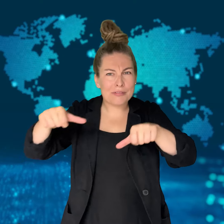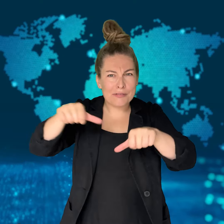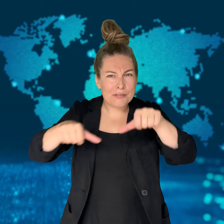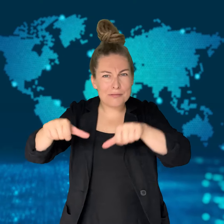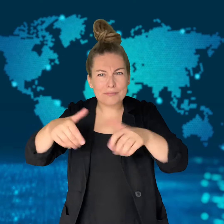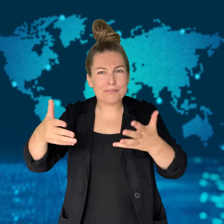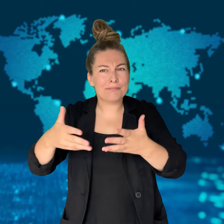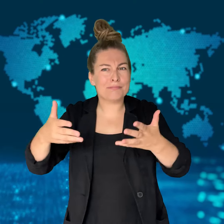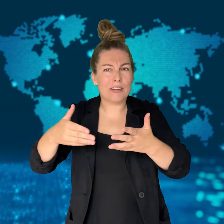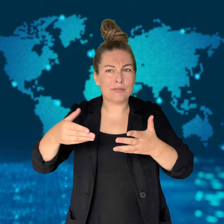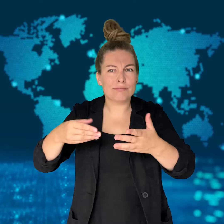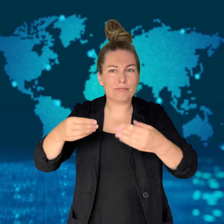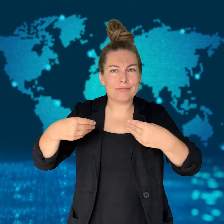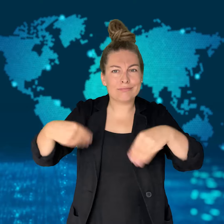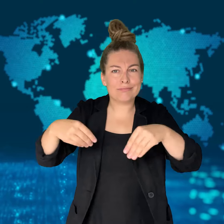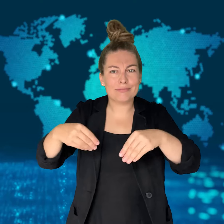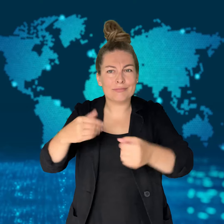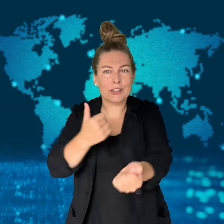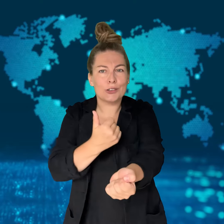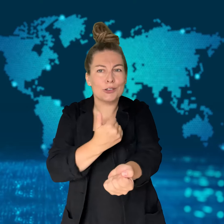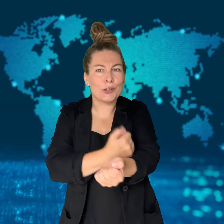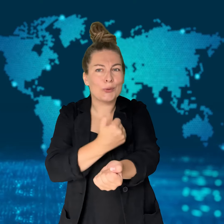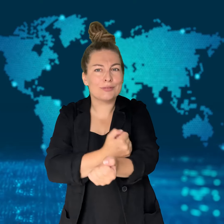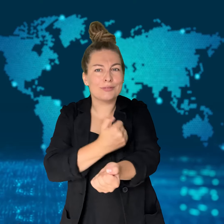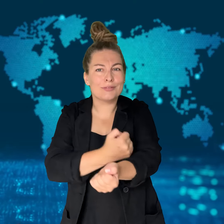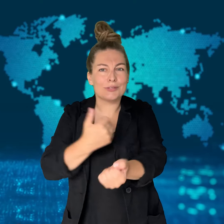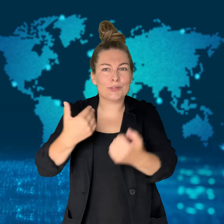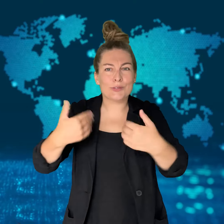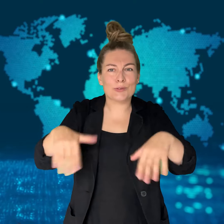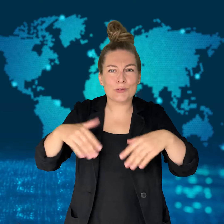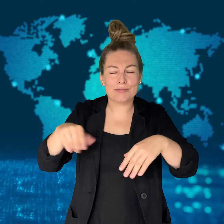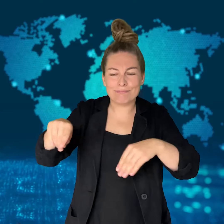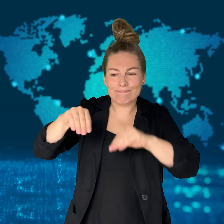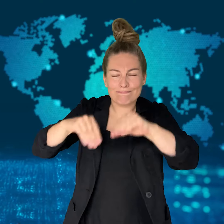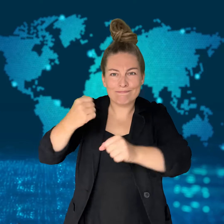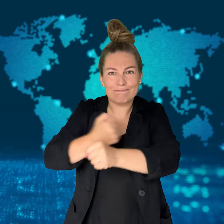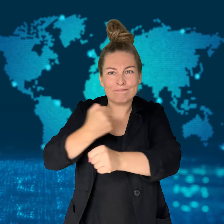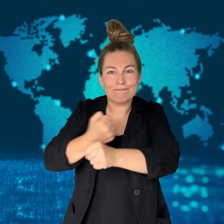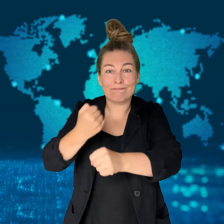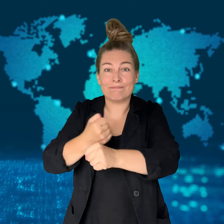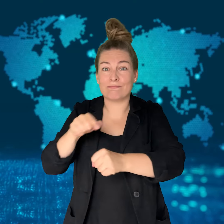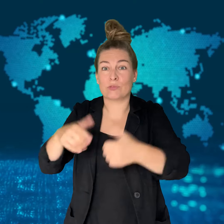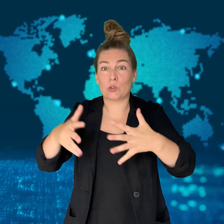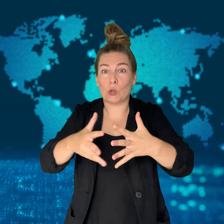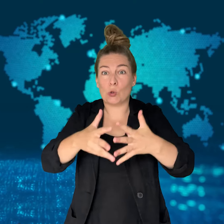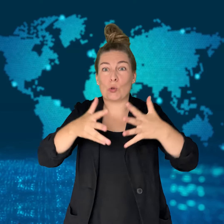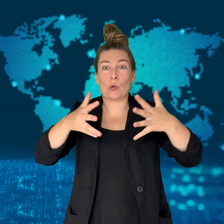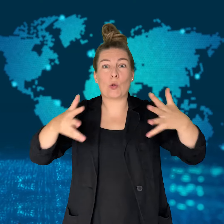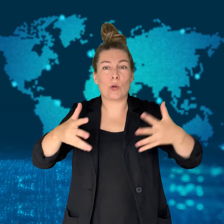The investigations at the lab and arrests that followed are